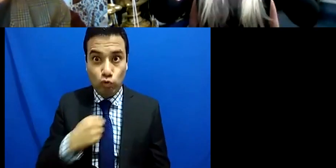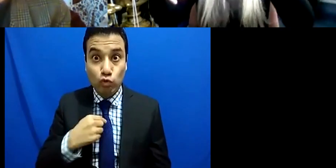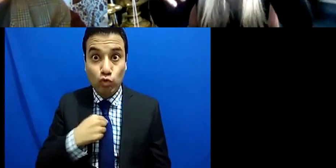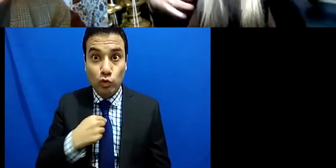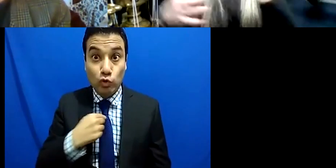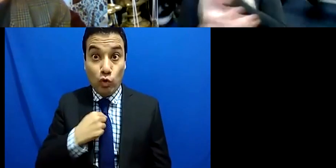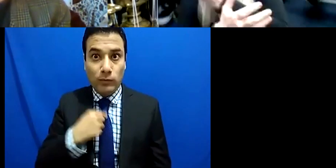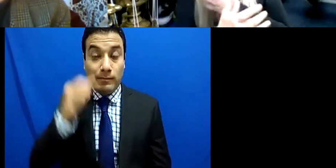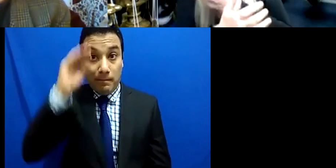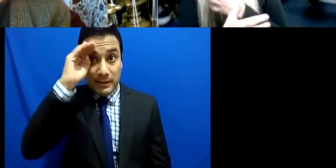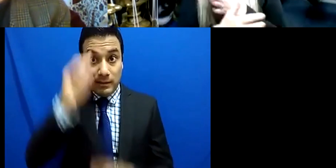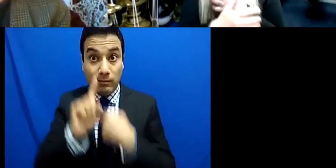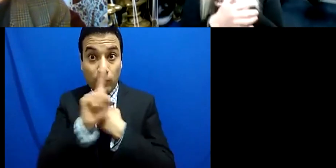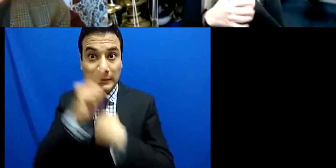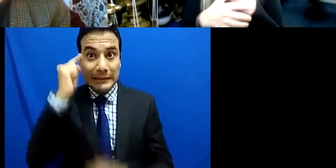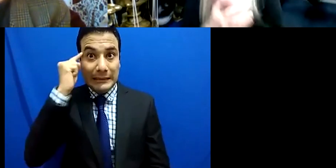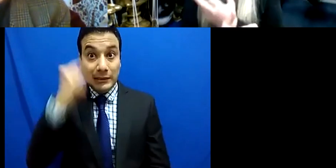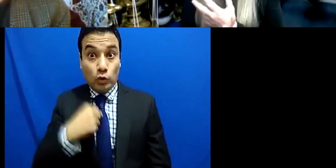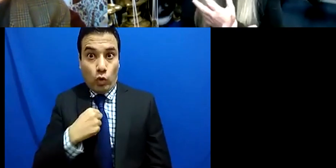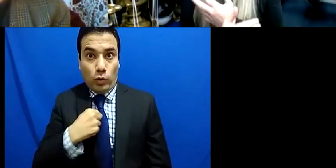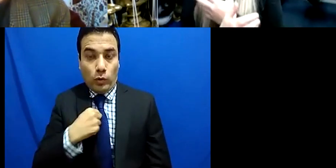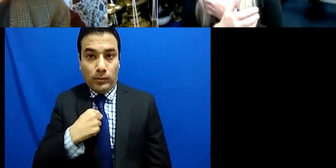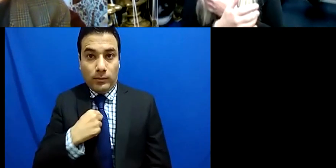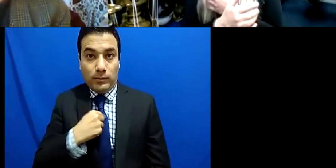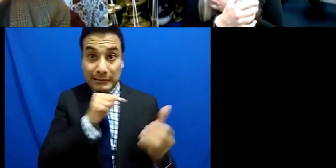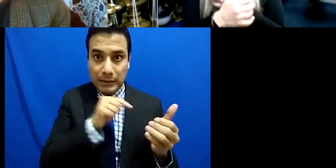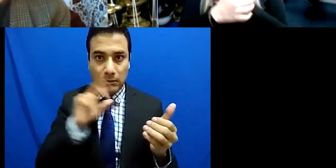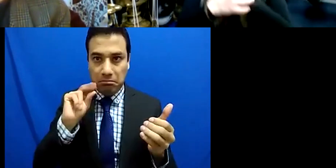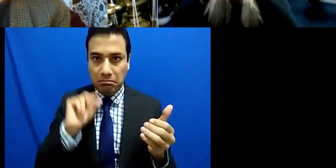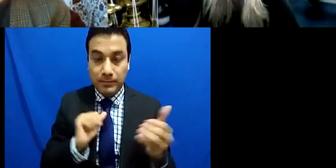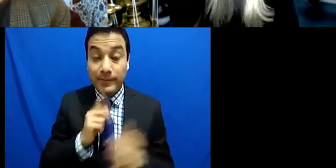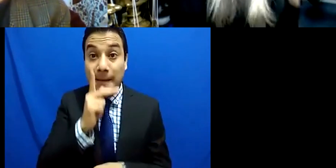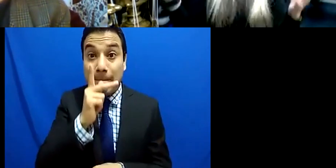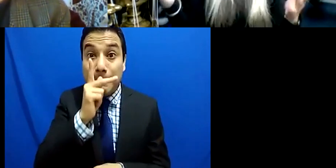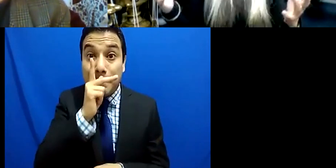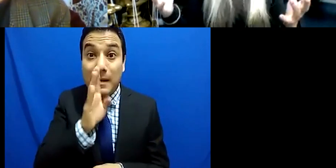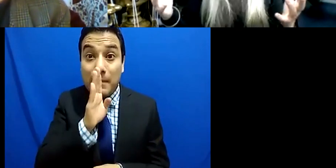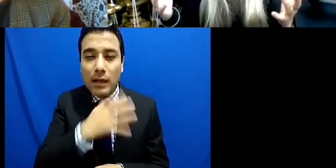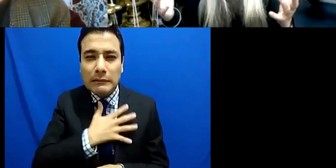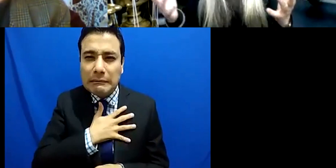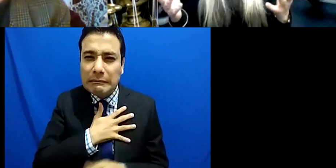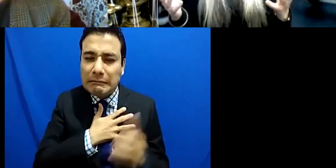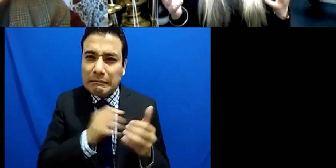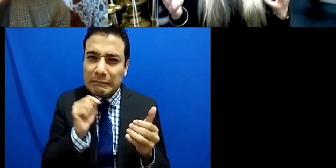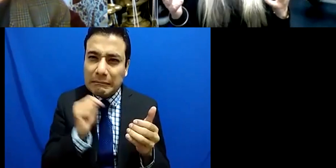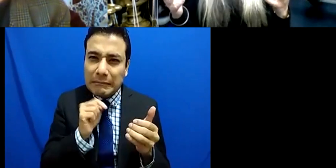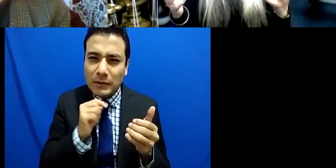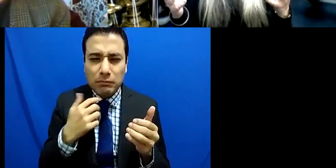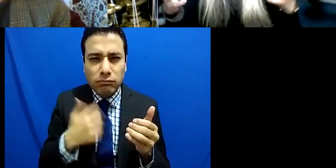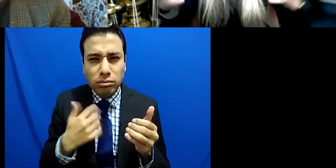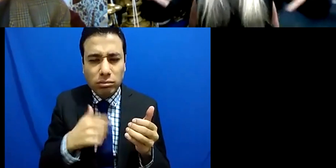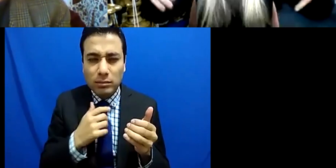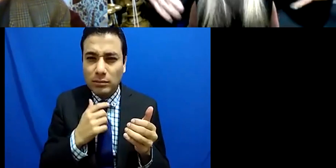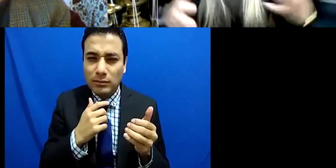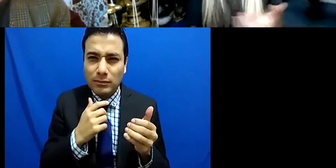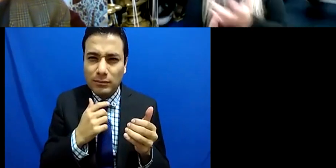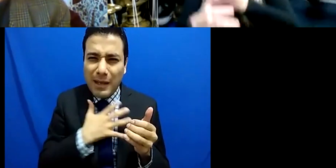that the parents have towards that baby you know is so beyond anything that they see this beautiful